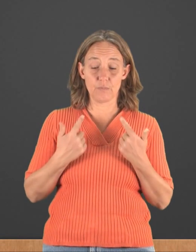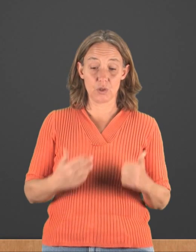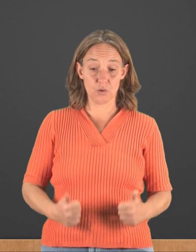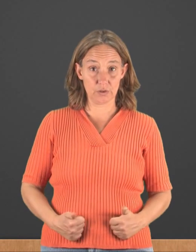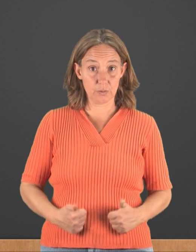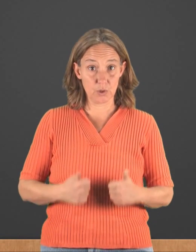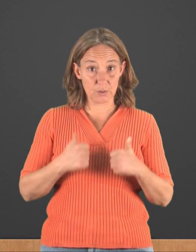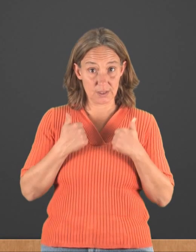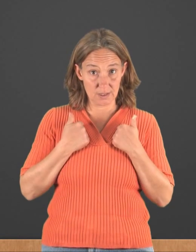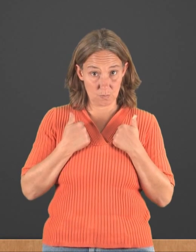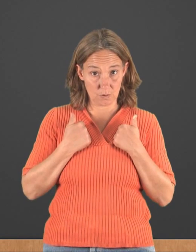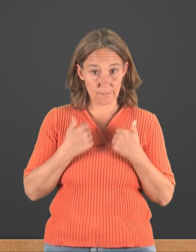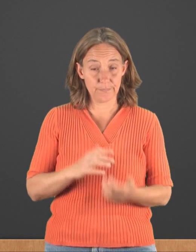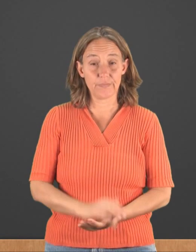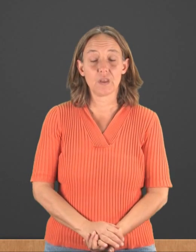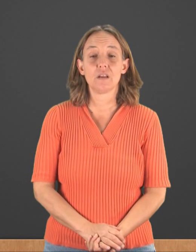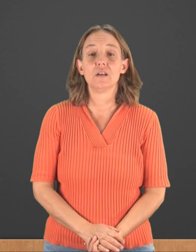Usually we use this one.